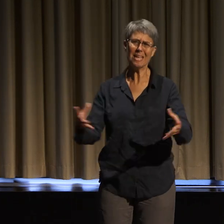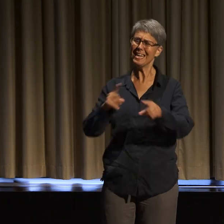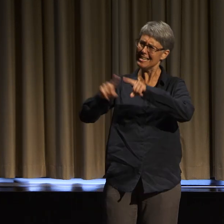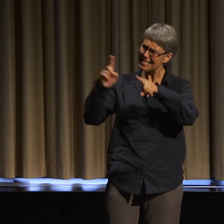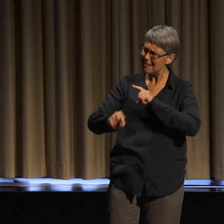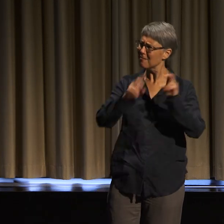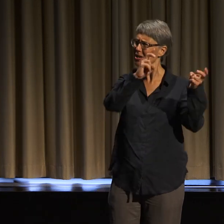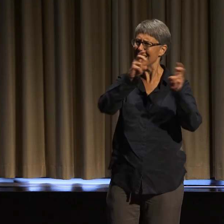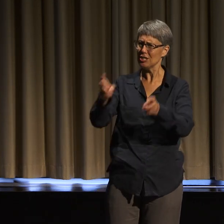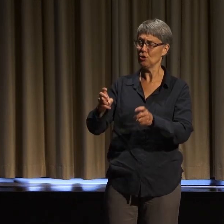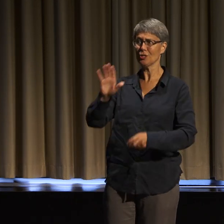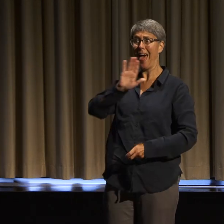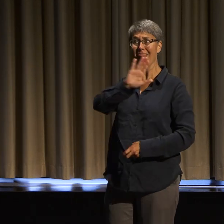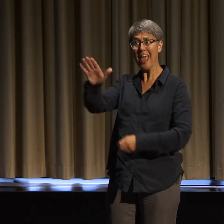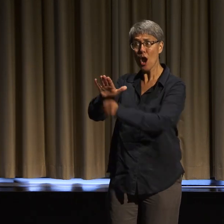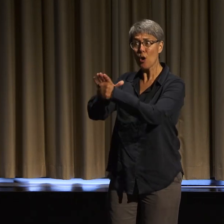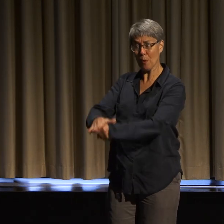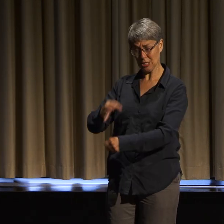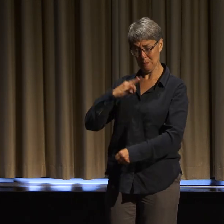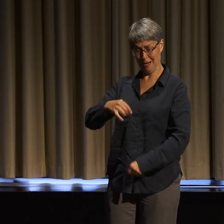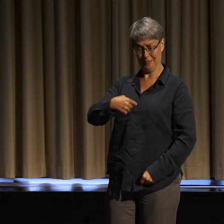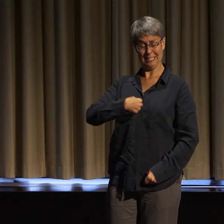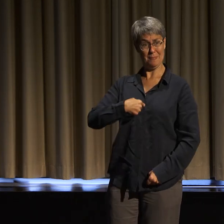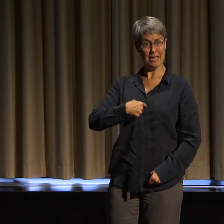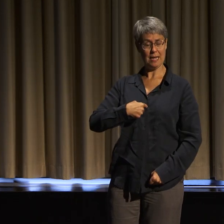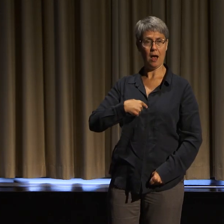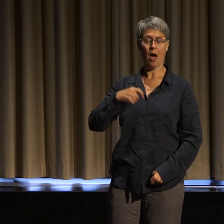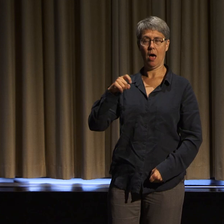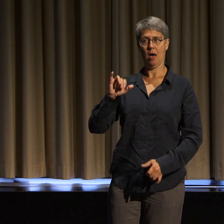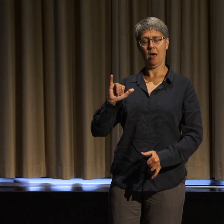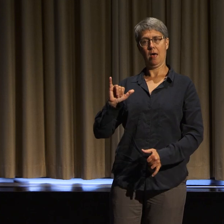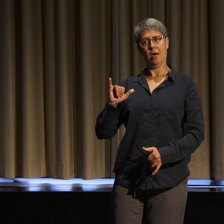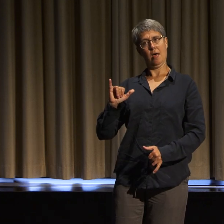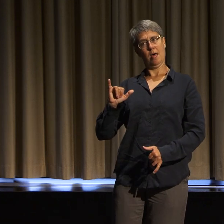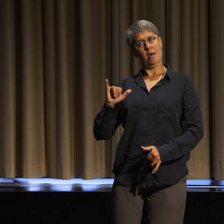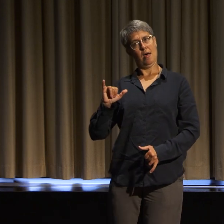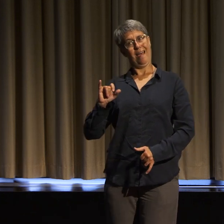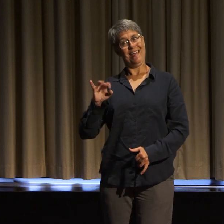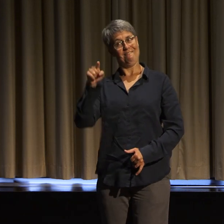benefits us, when they share their truths or their questions, that we can meet them